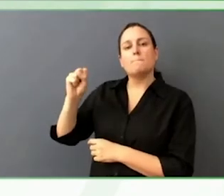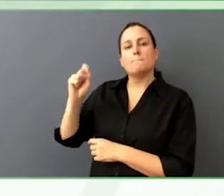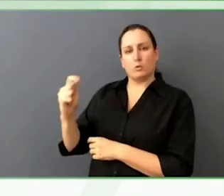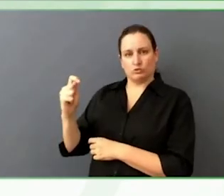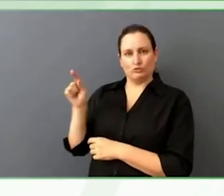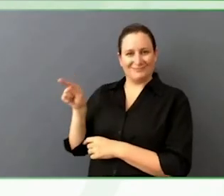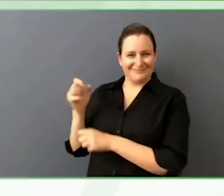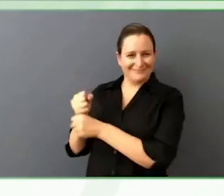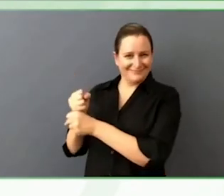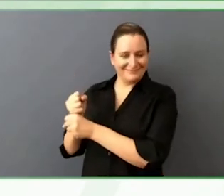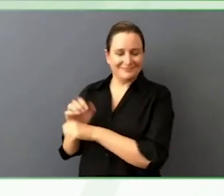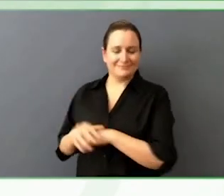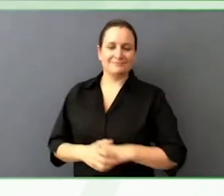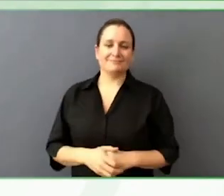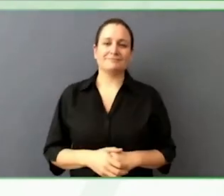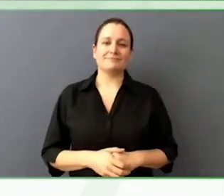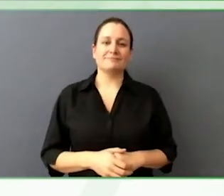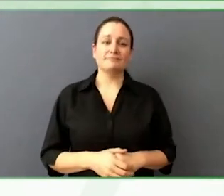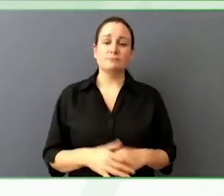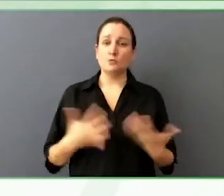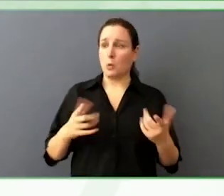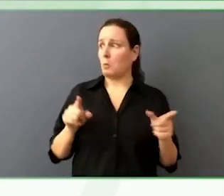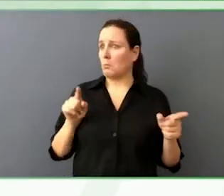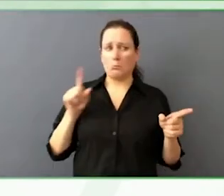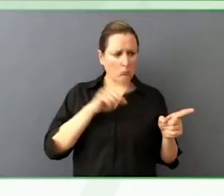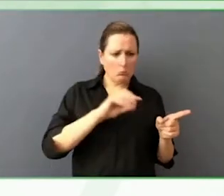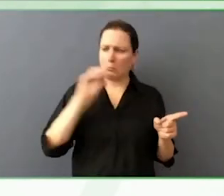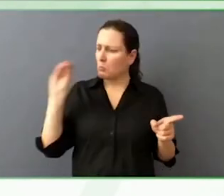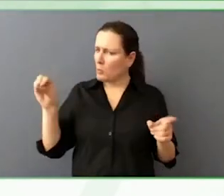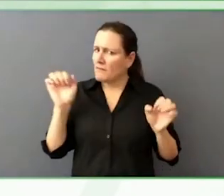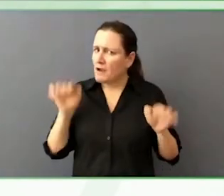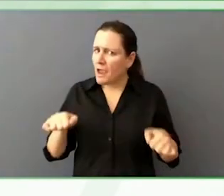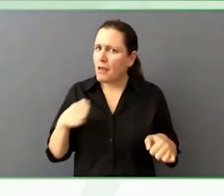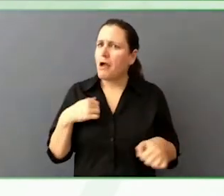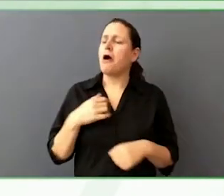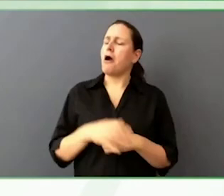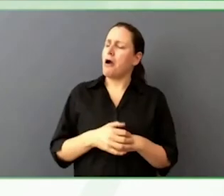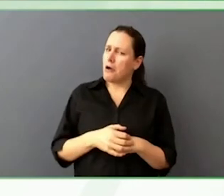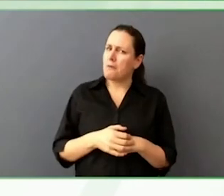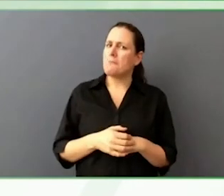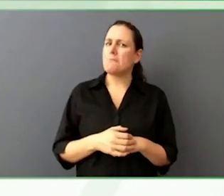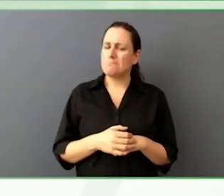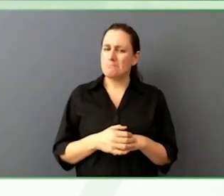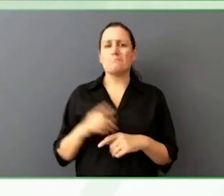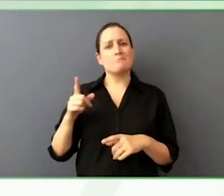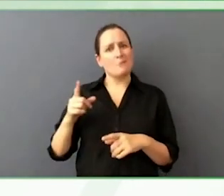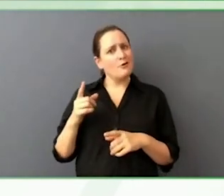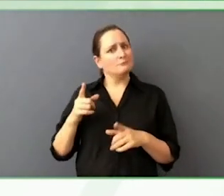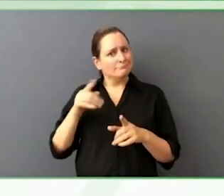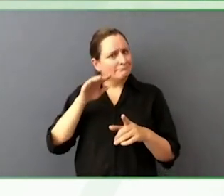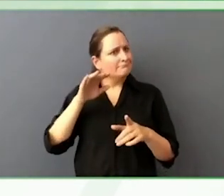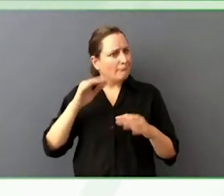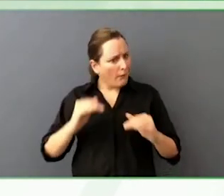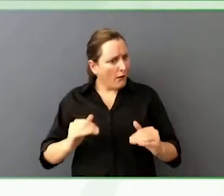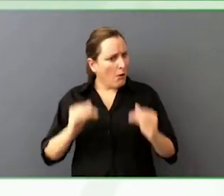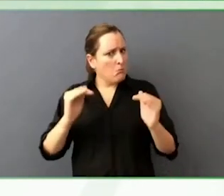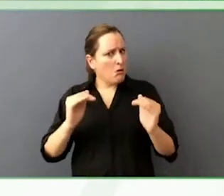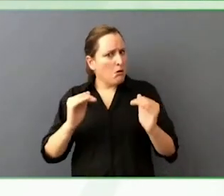it is good. I wonder in your estimation and experience at the Post, it's what